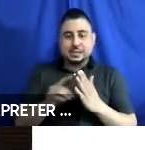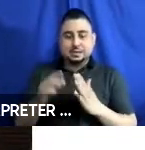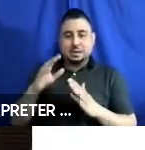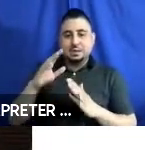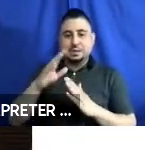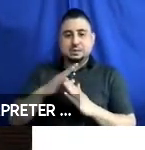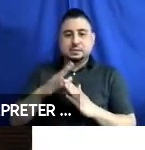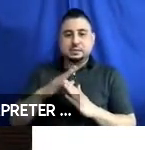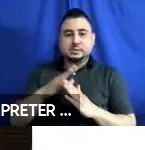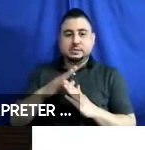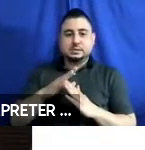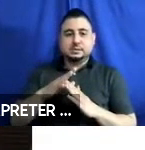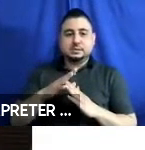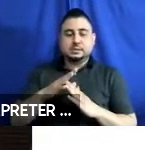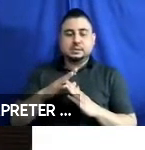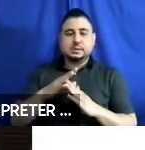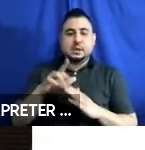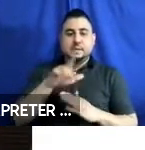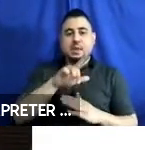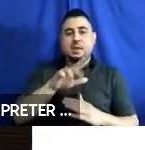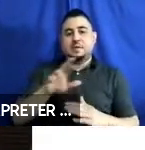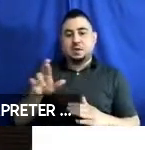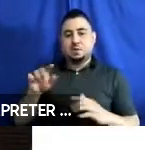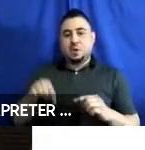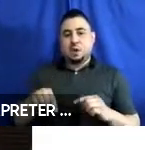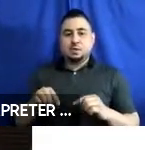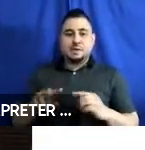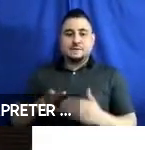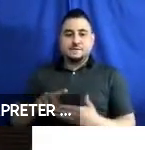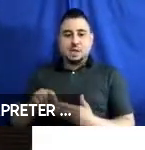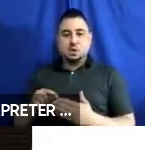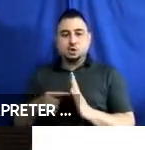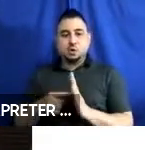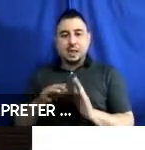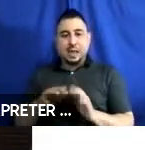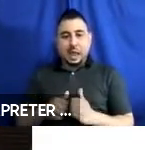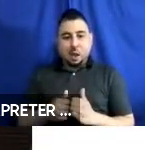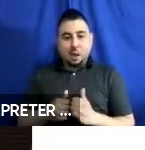the picture on the top right and on the bottom is a video showing that how, once the person